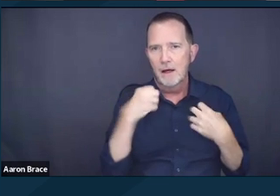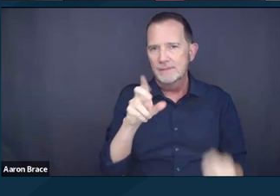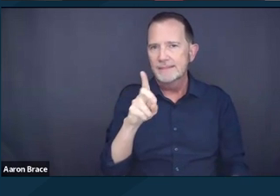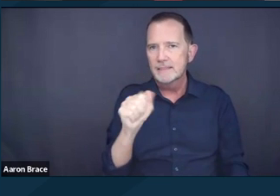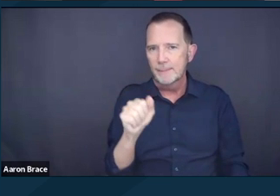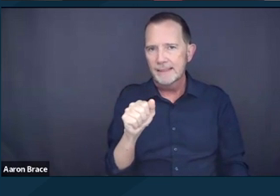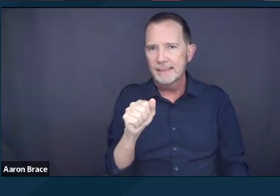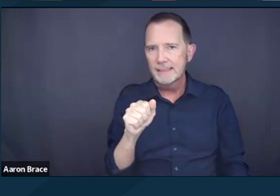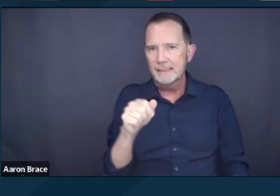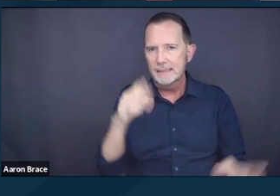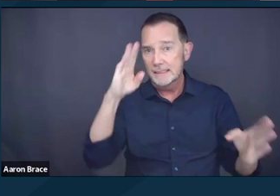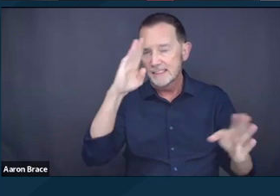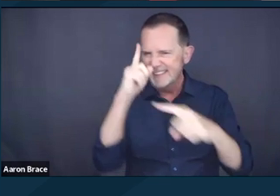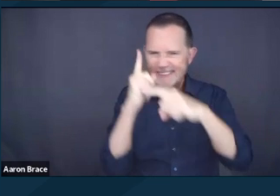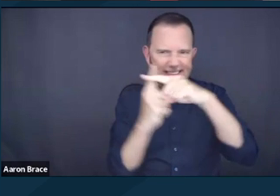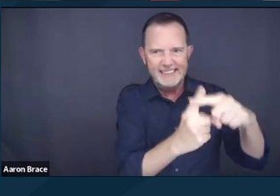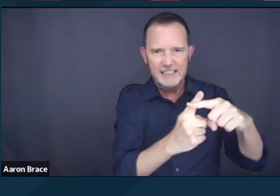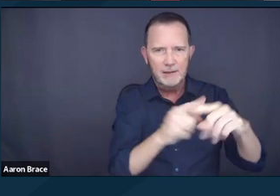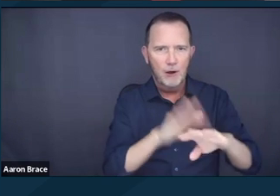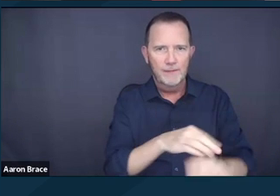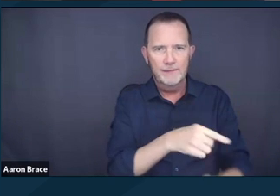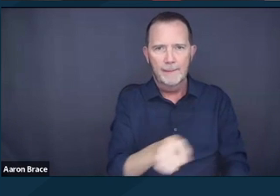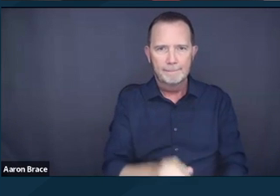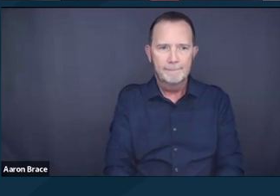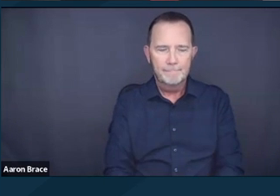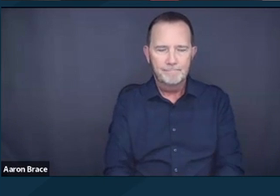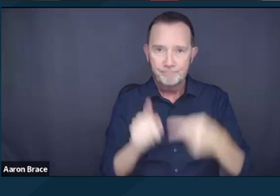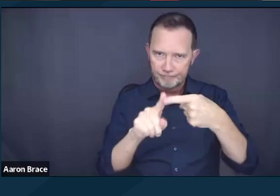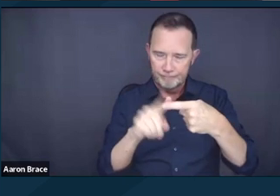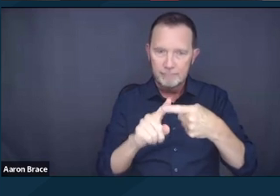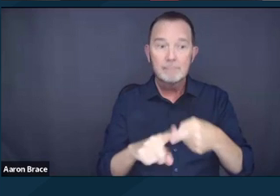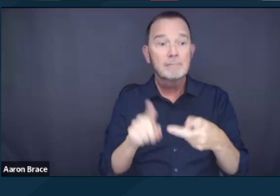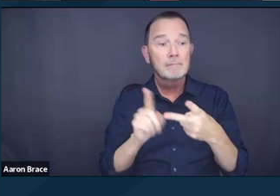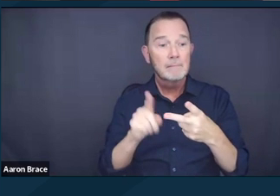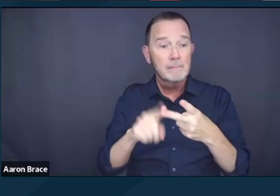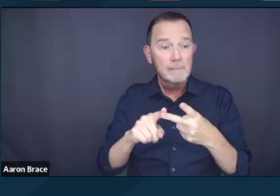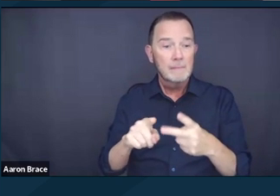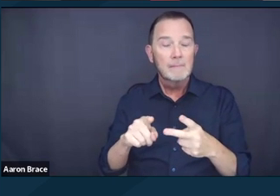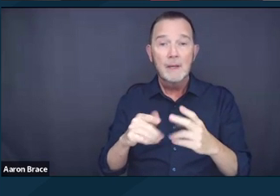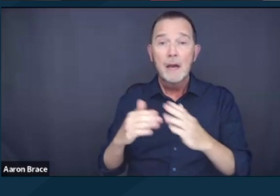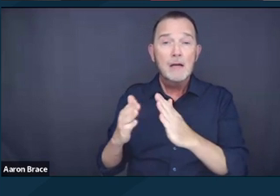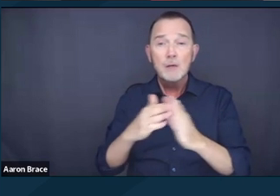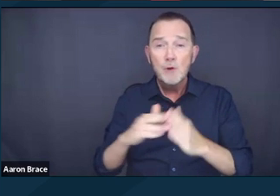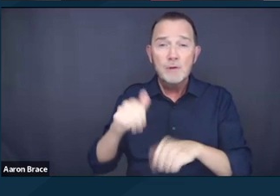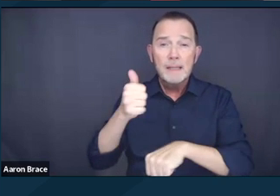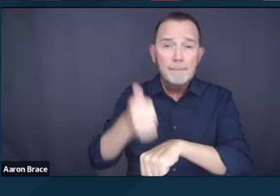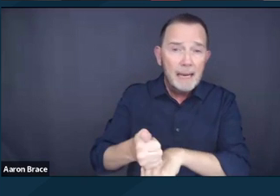And second, that community-based housing and mental health services are far more effective